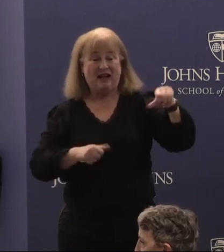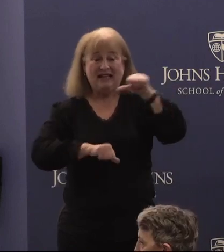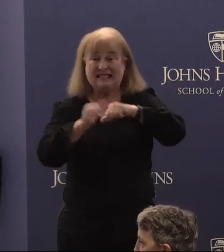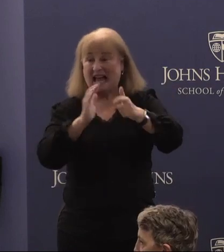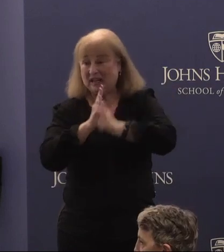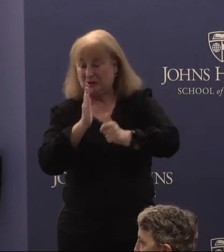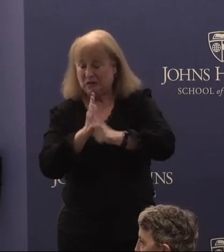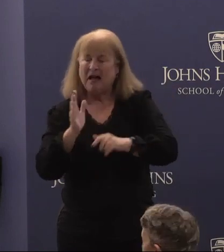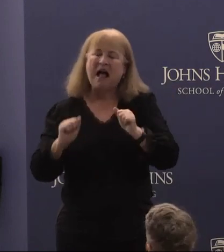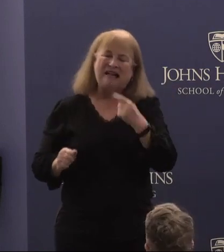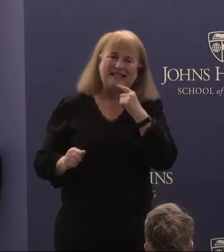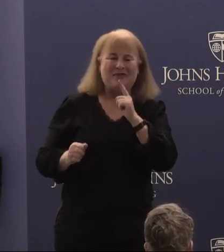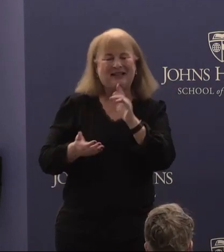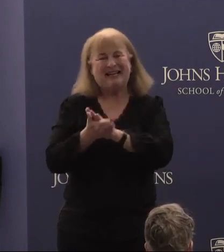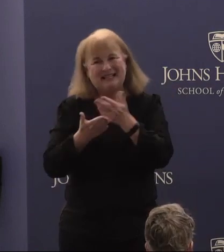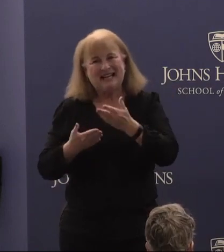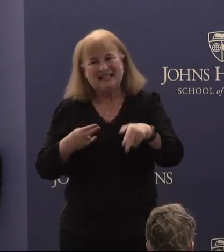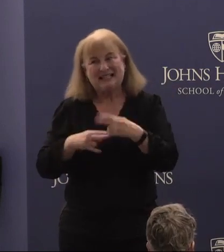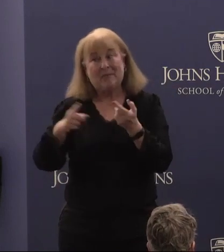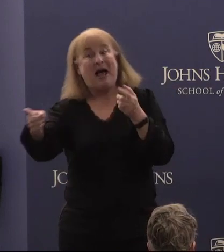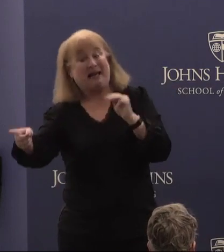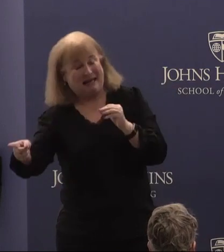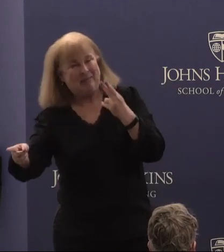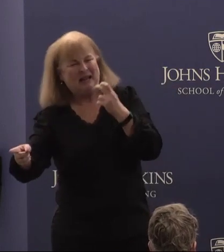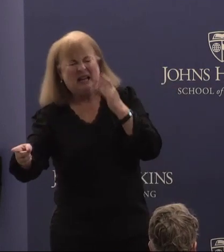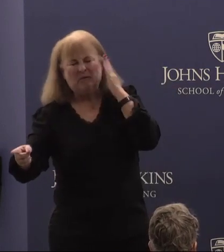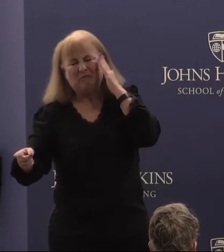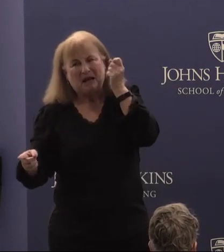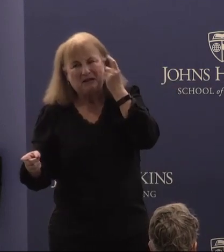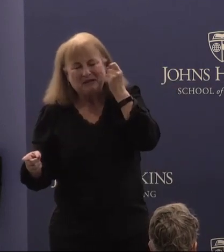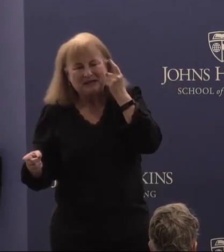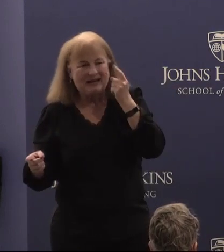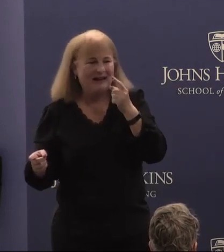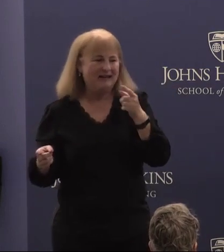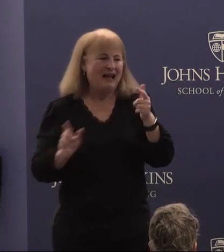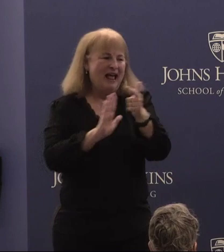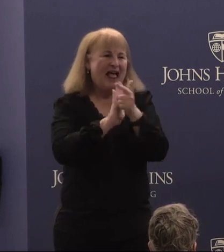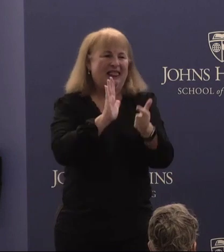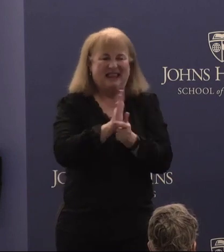can say really nice things about him because he'll understand as a legal academic, I have